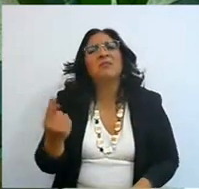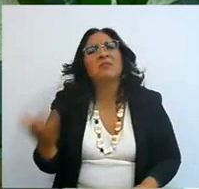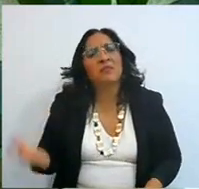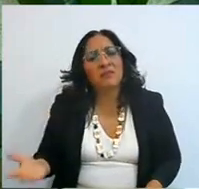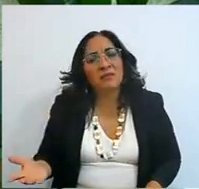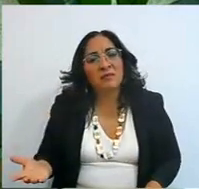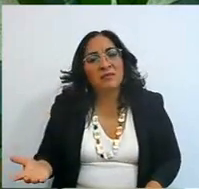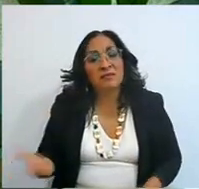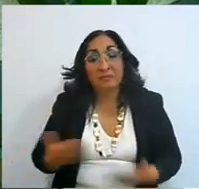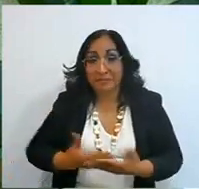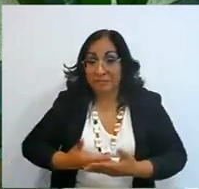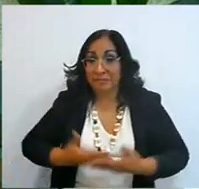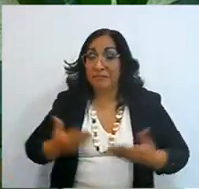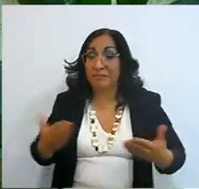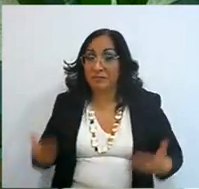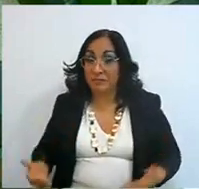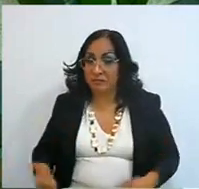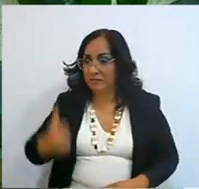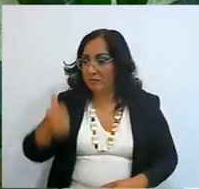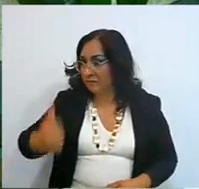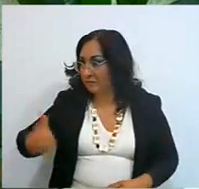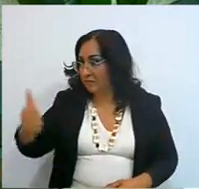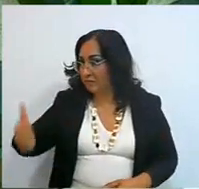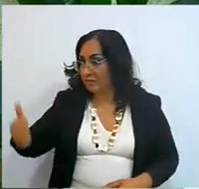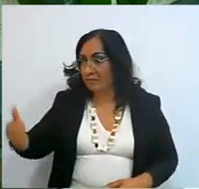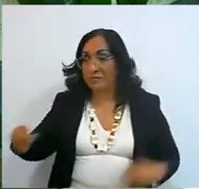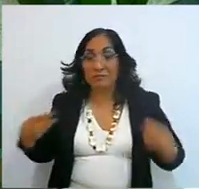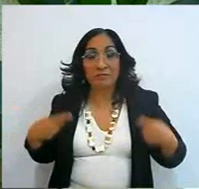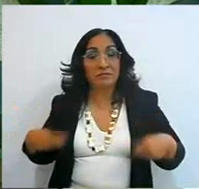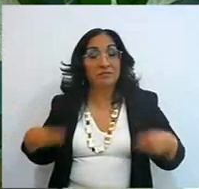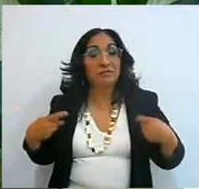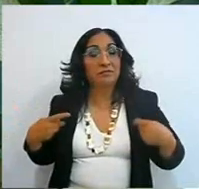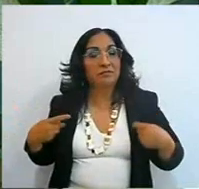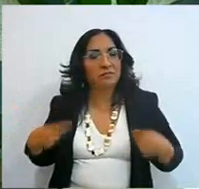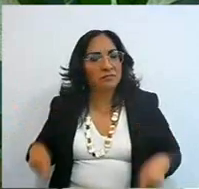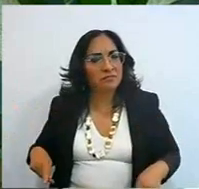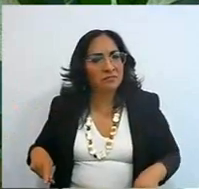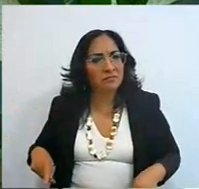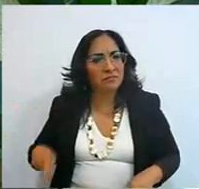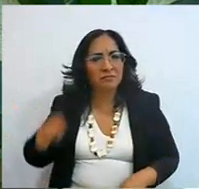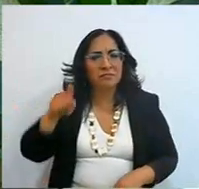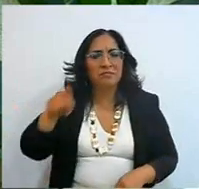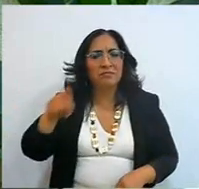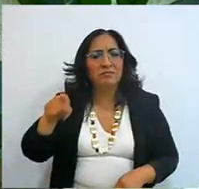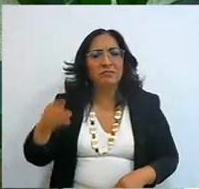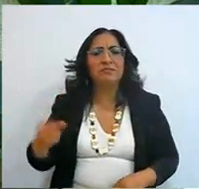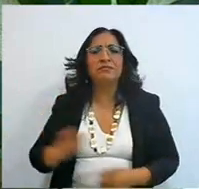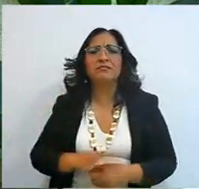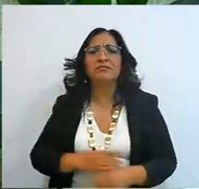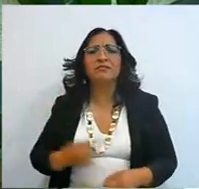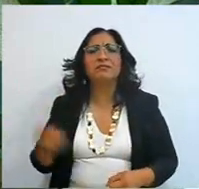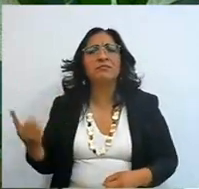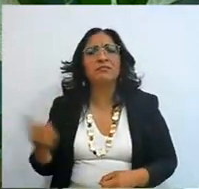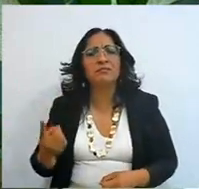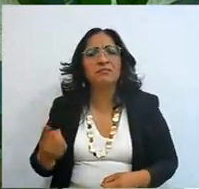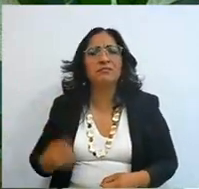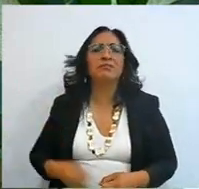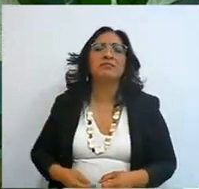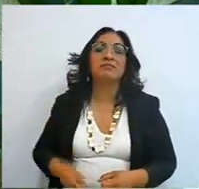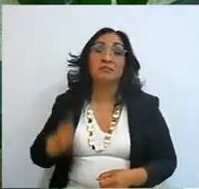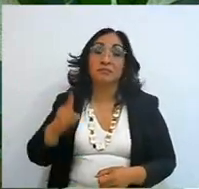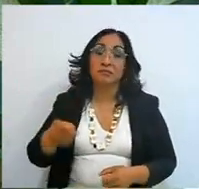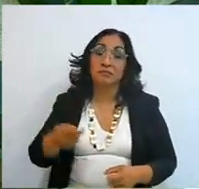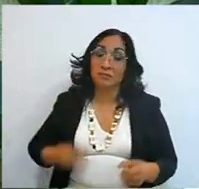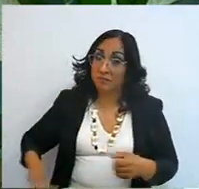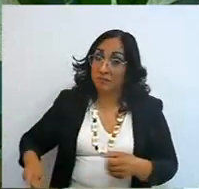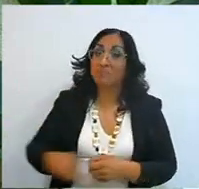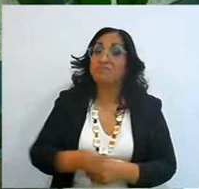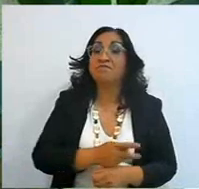that right now, each one of us, in whatever situation we find ourselves, God extends his hand to us,